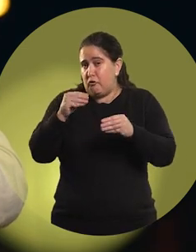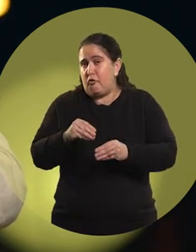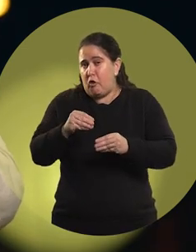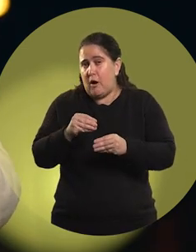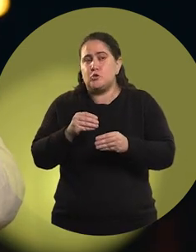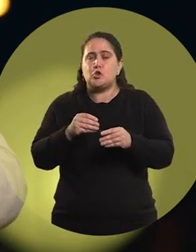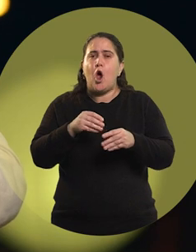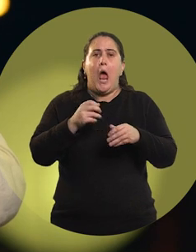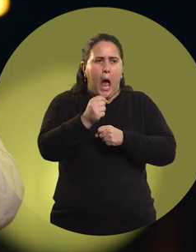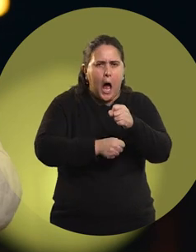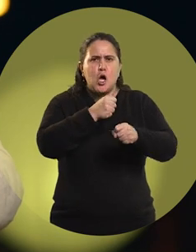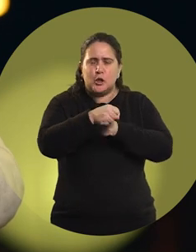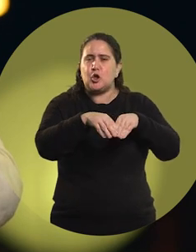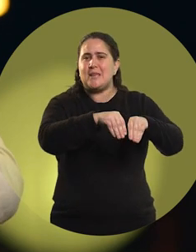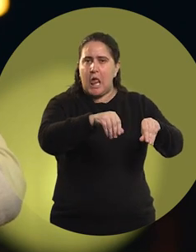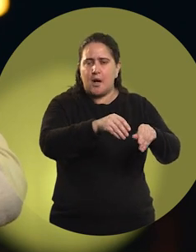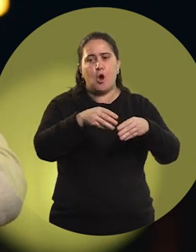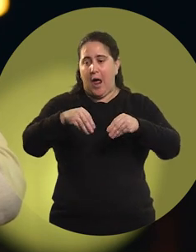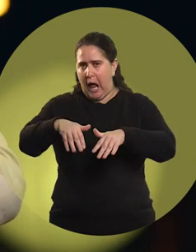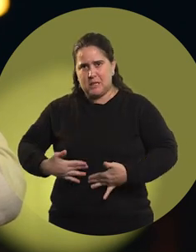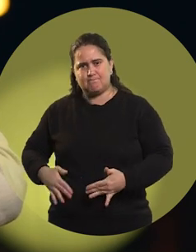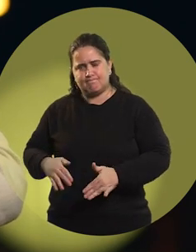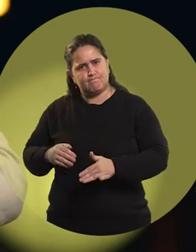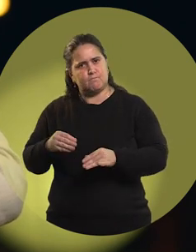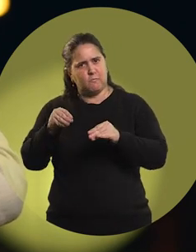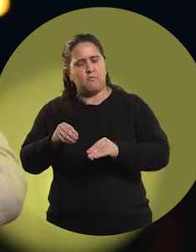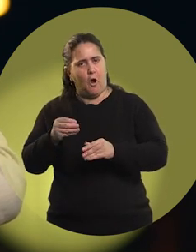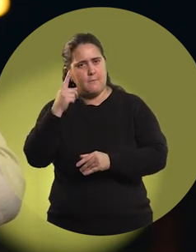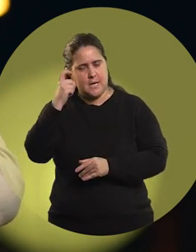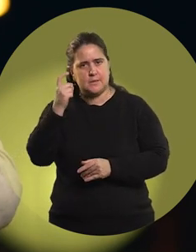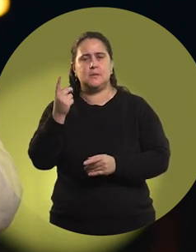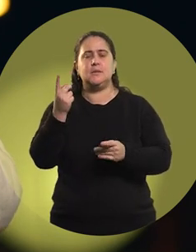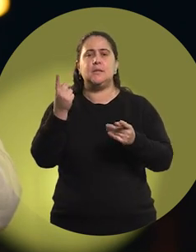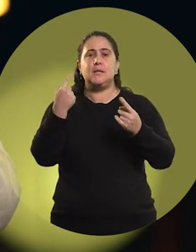because I rallied for many years, where you race on dirt, and